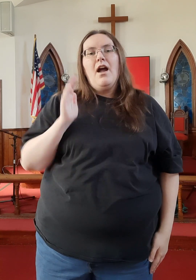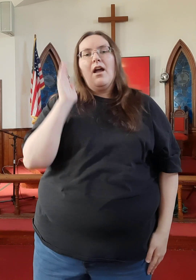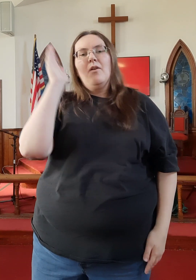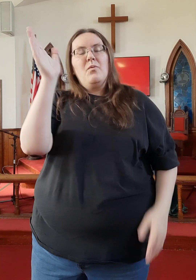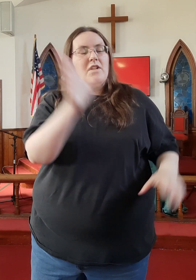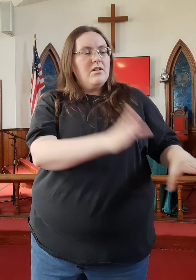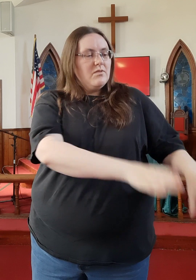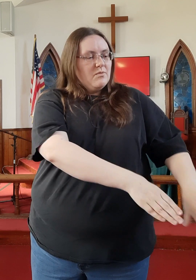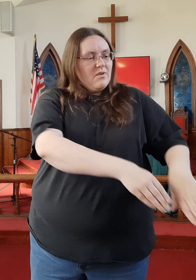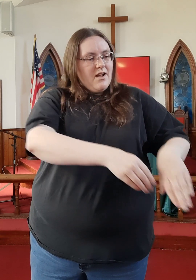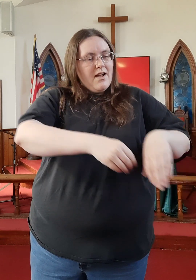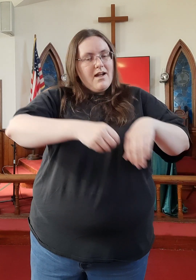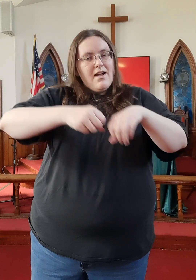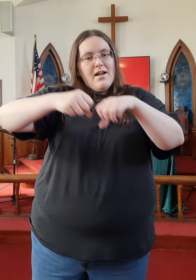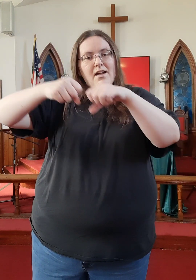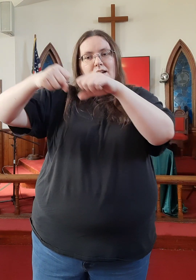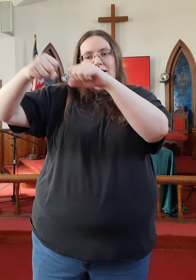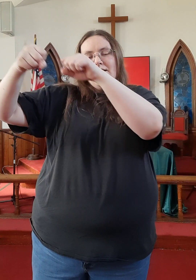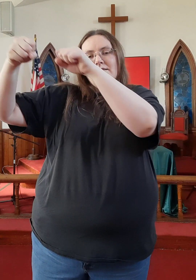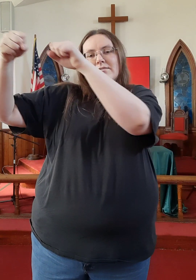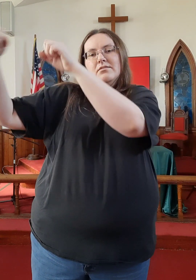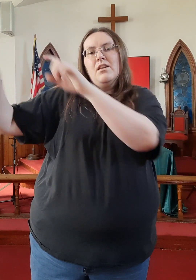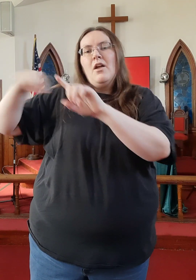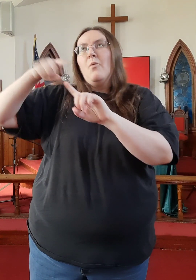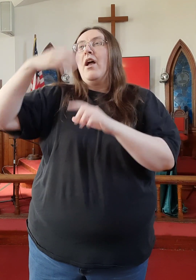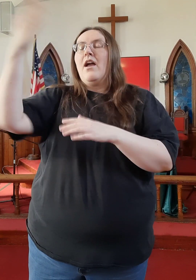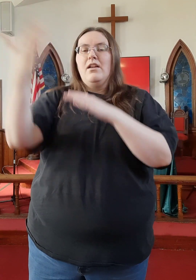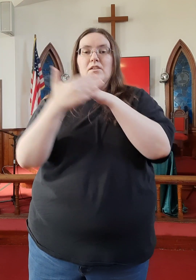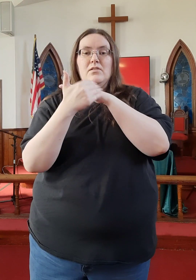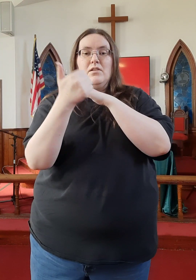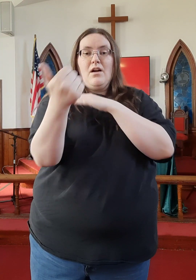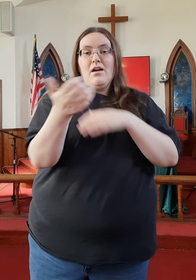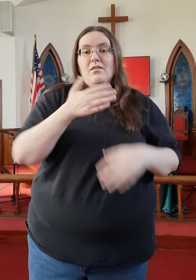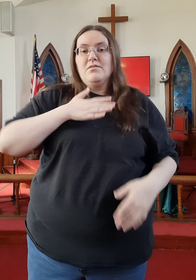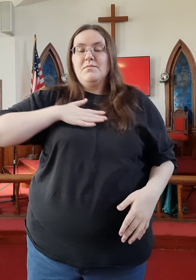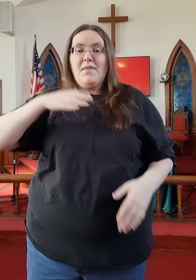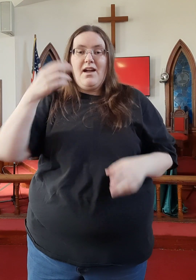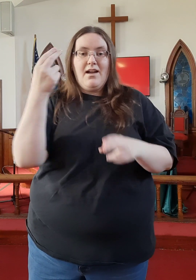I will rise when He calls my name